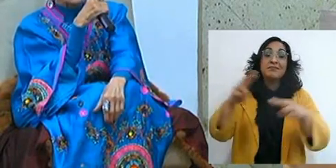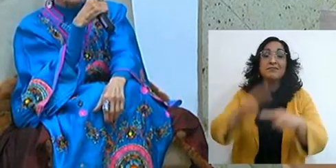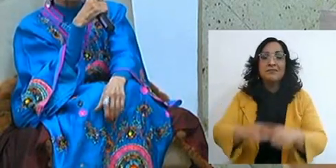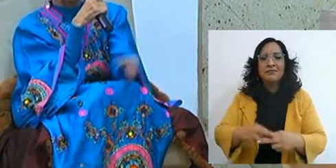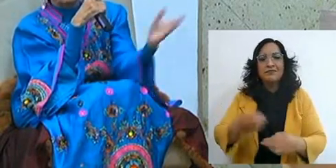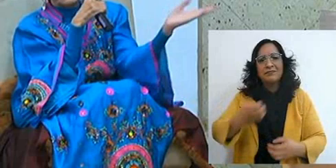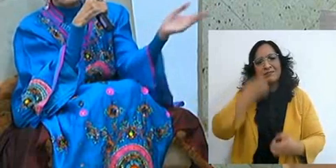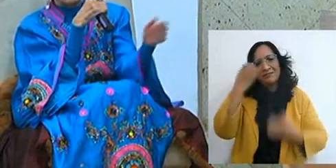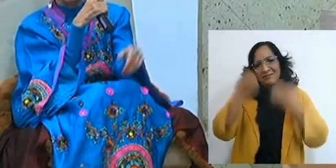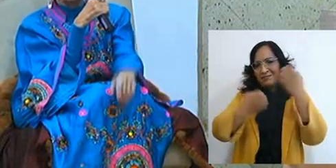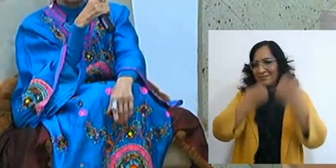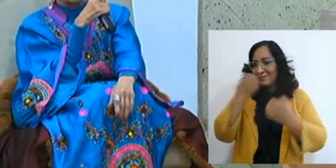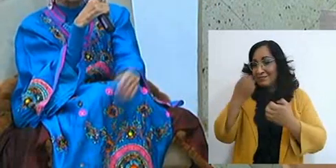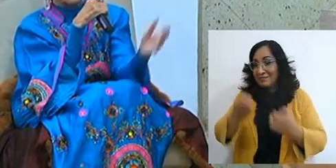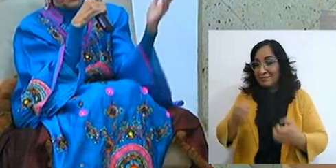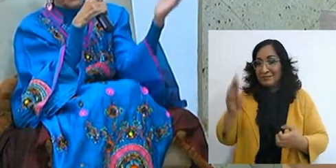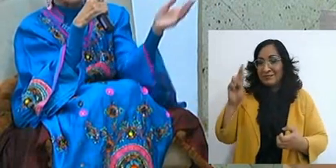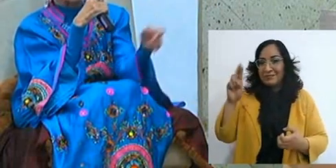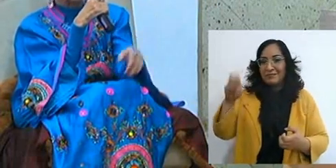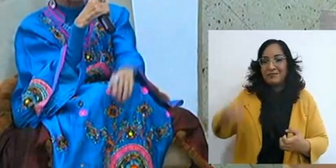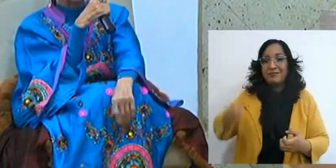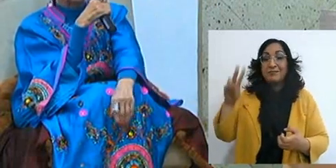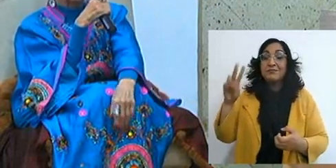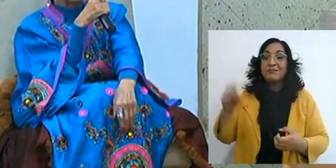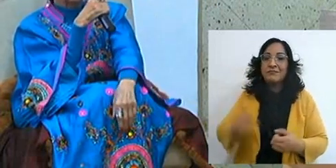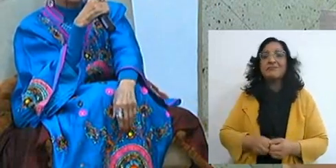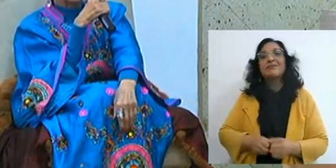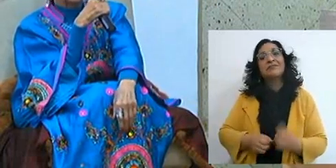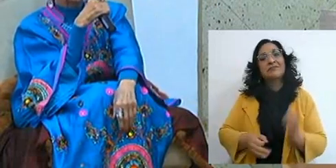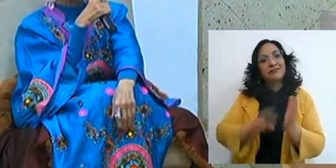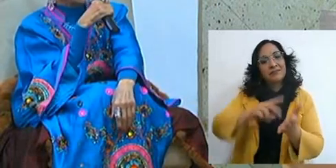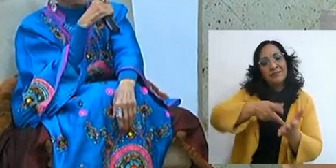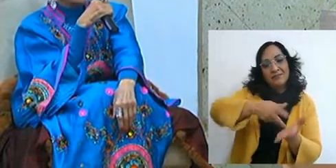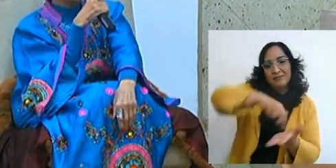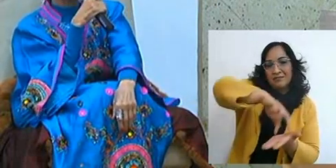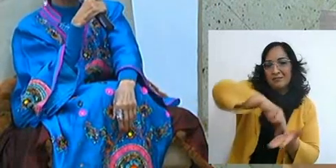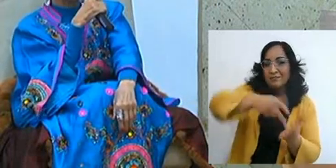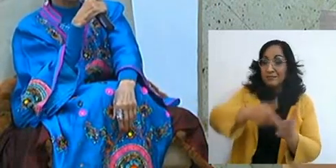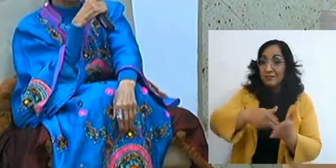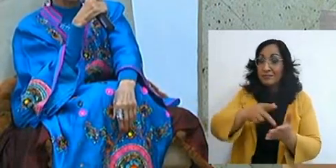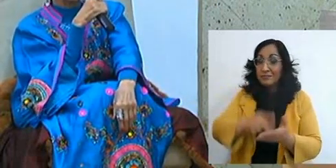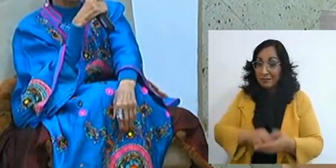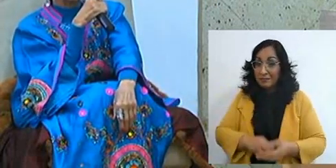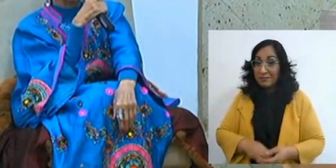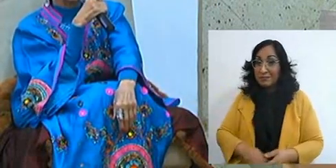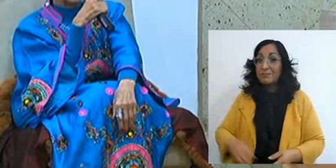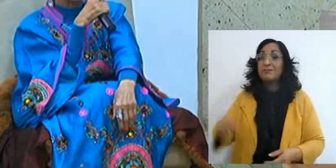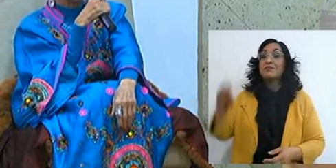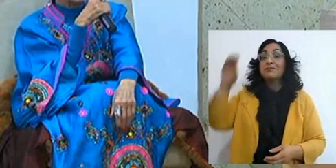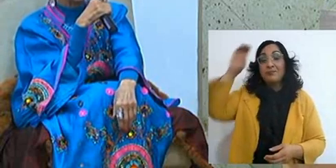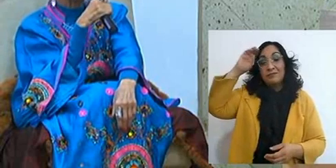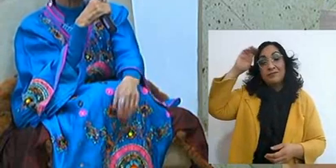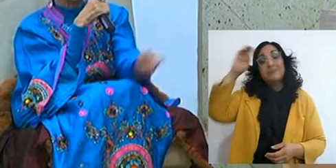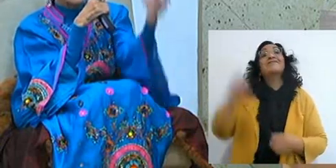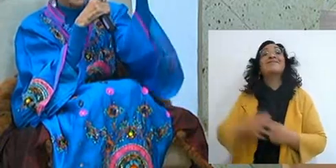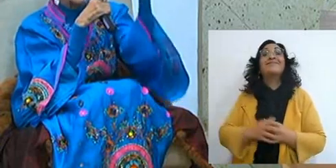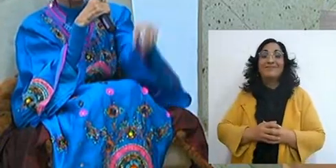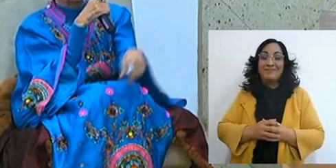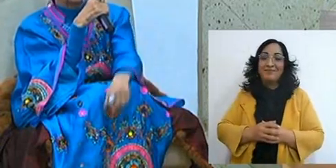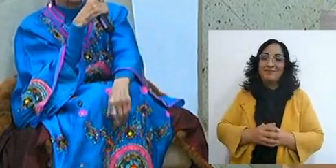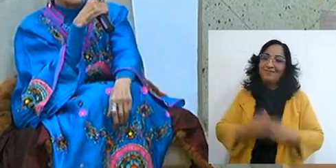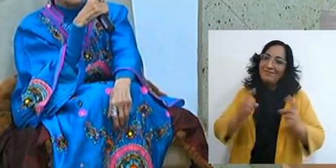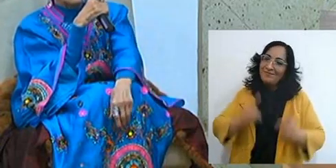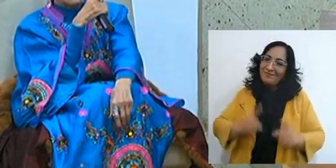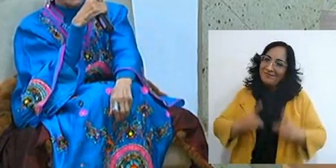and René, well a renowned engineer, did not look for it, it was given to him,